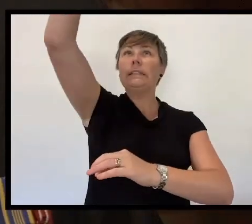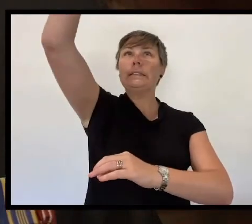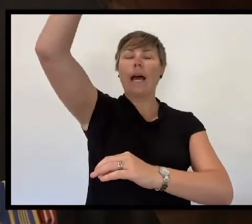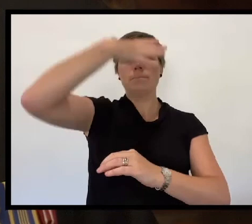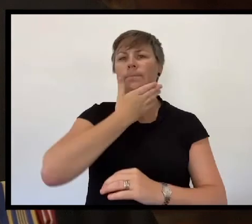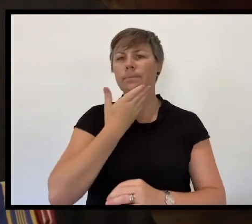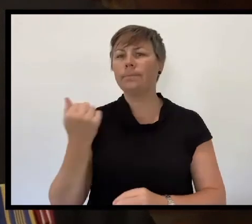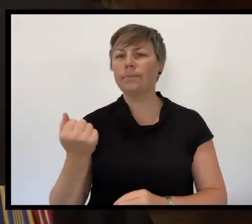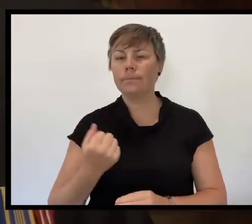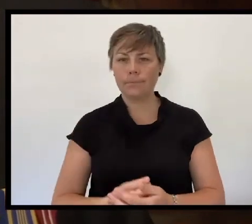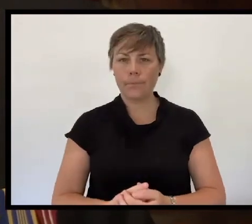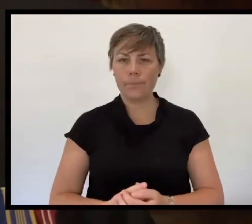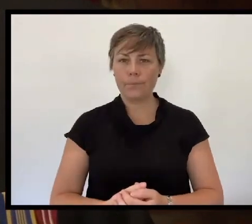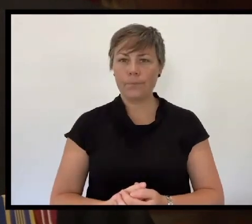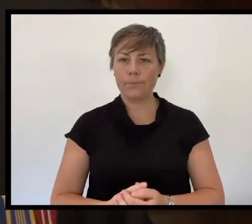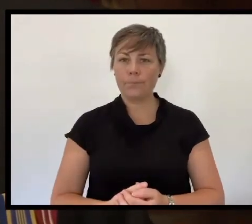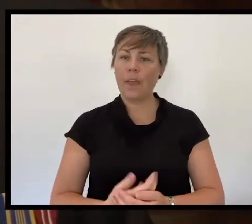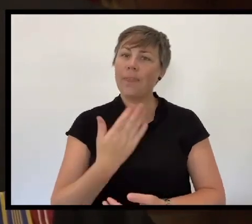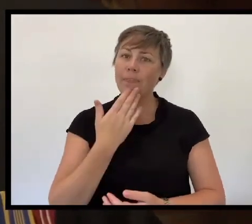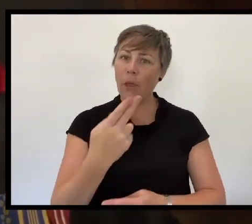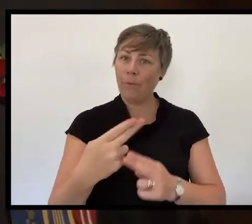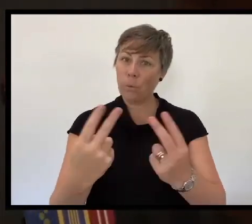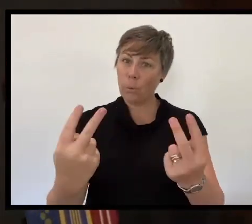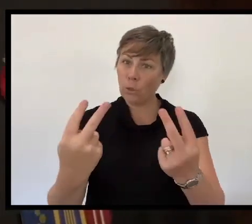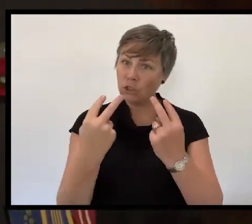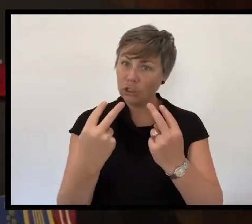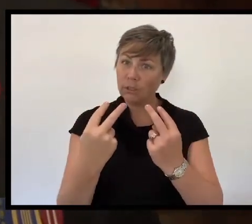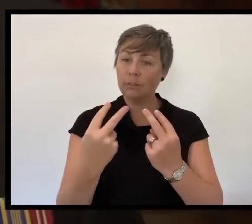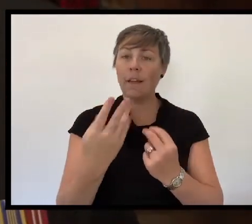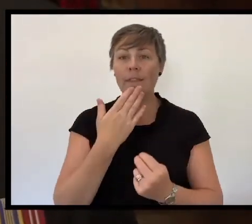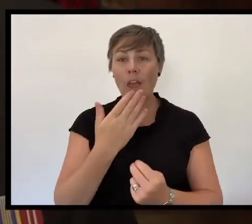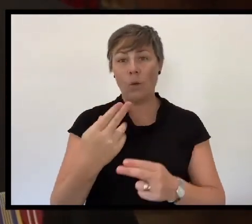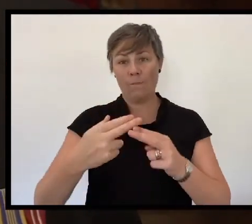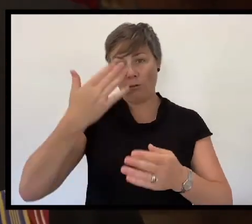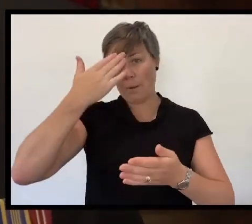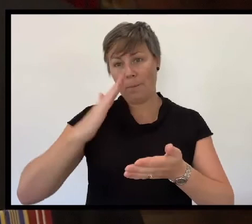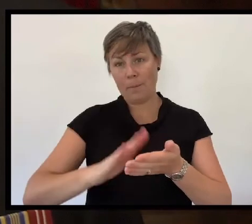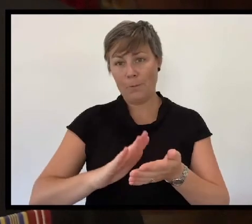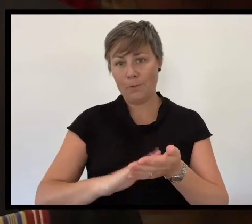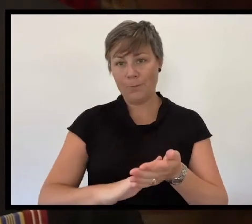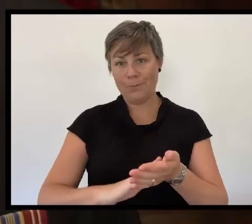Finally, in joining us today you have participated in giving remembrance.